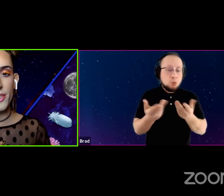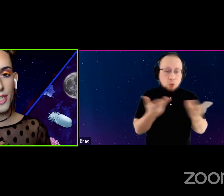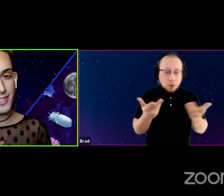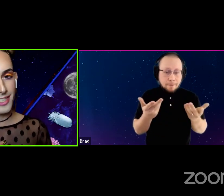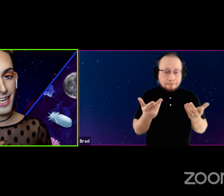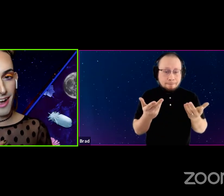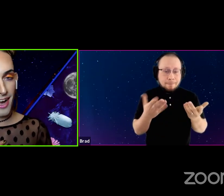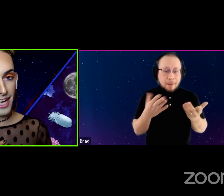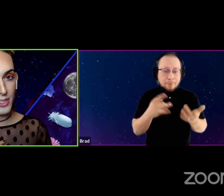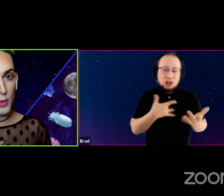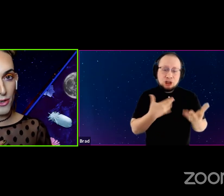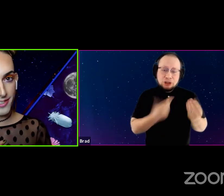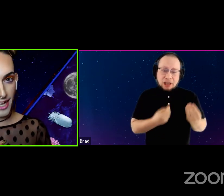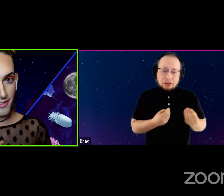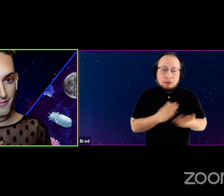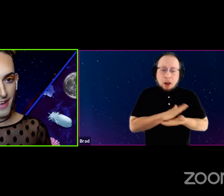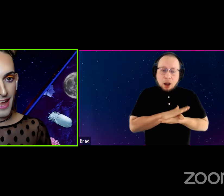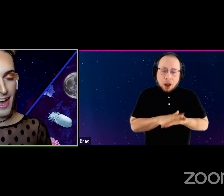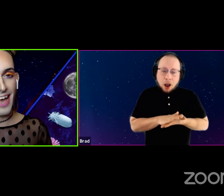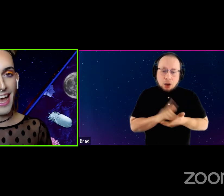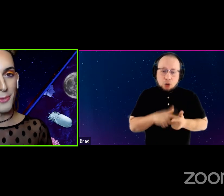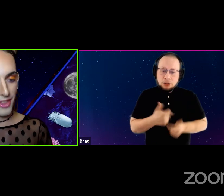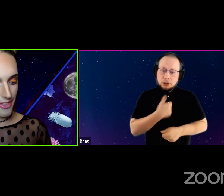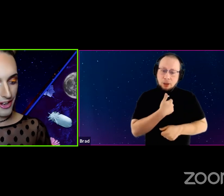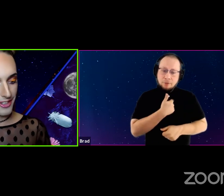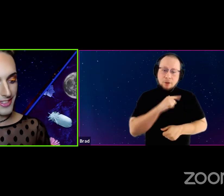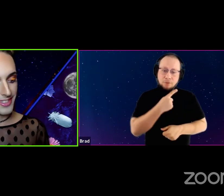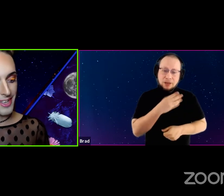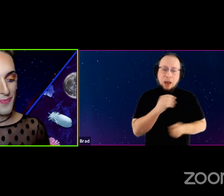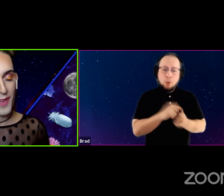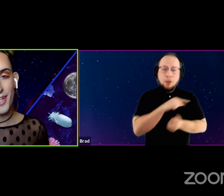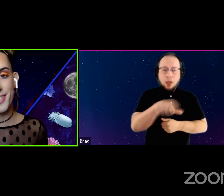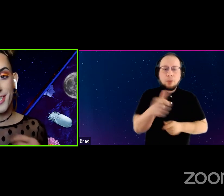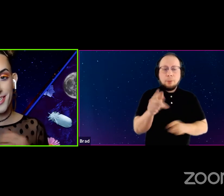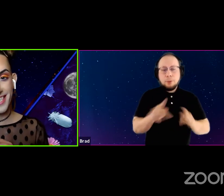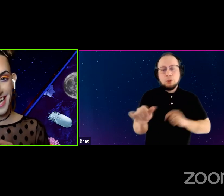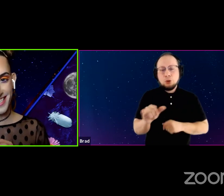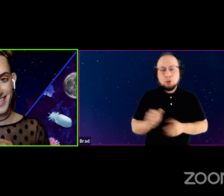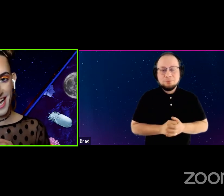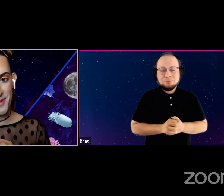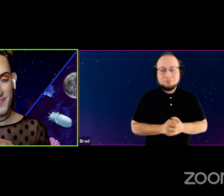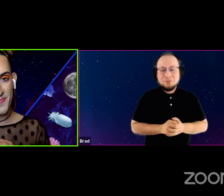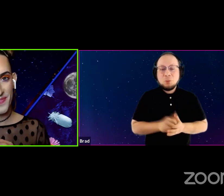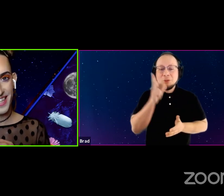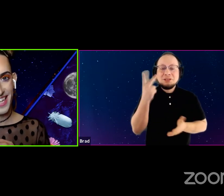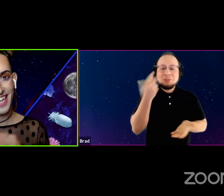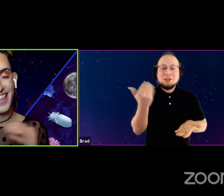and kind with yourself and with others. Until the next time.